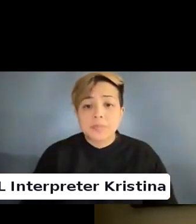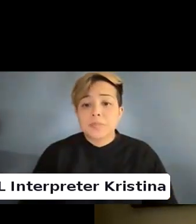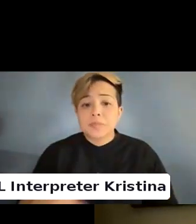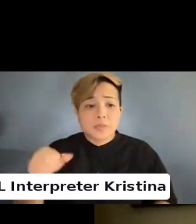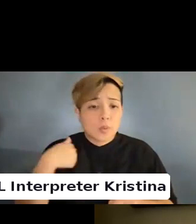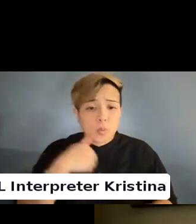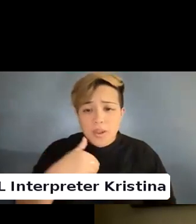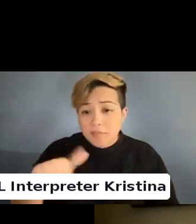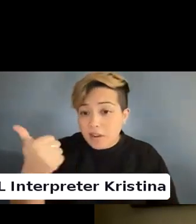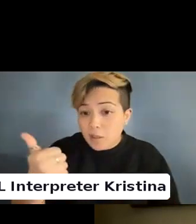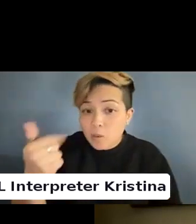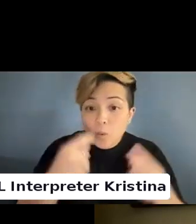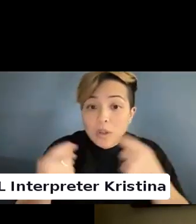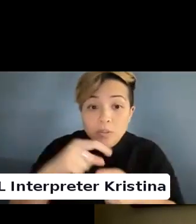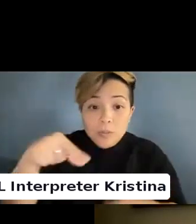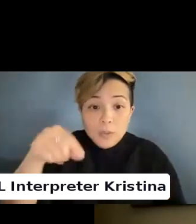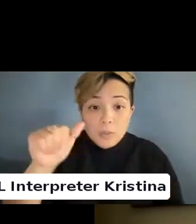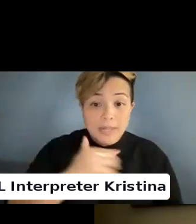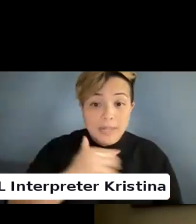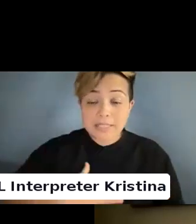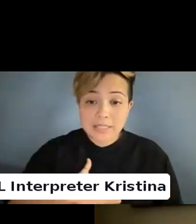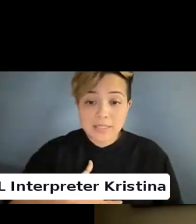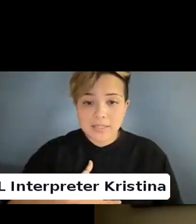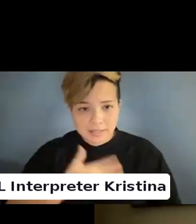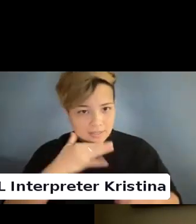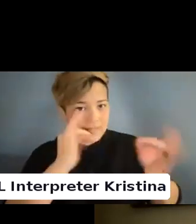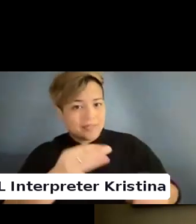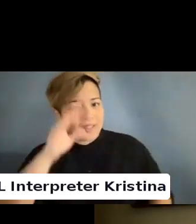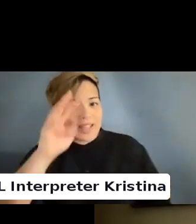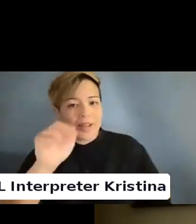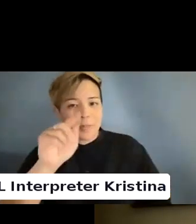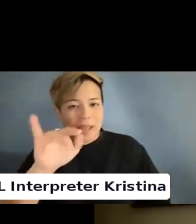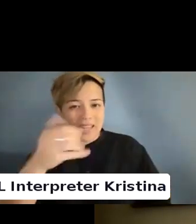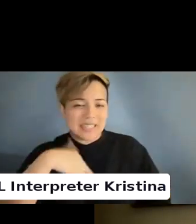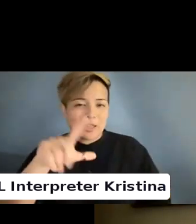Another question from the Q&A? Hey it is Laura.